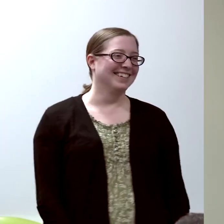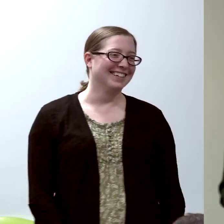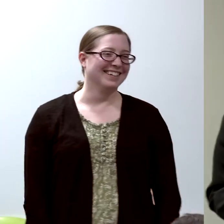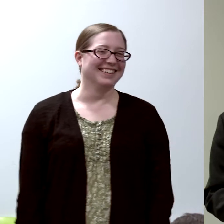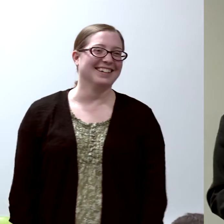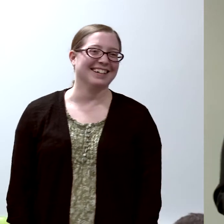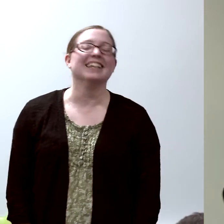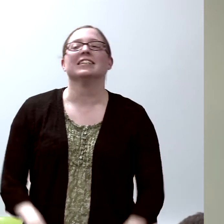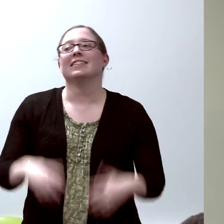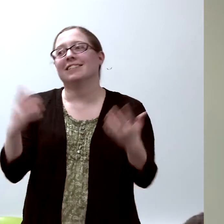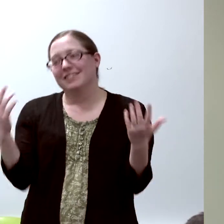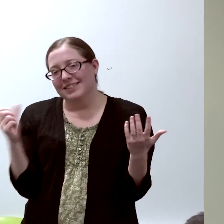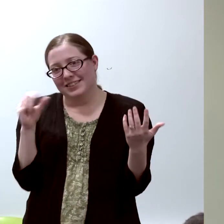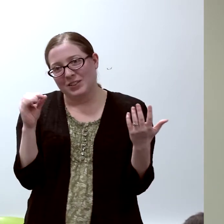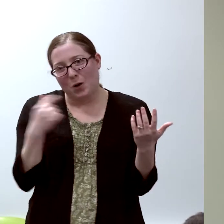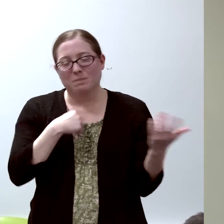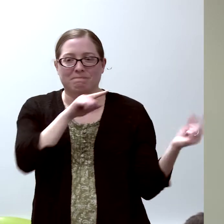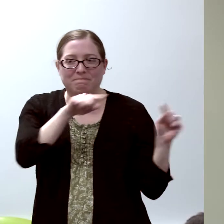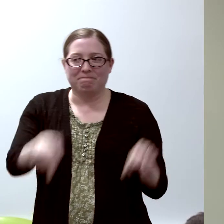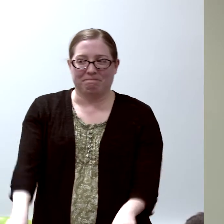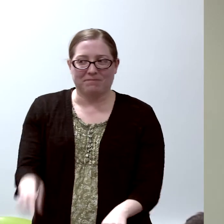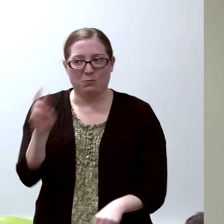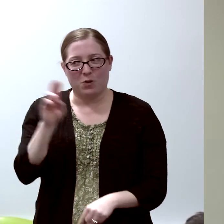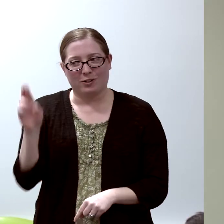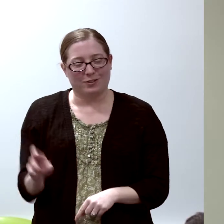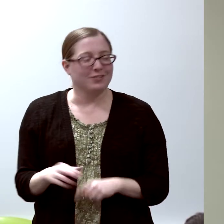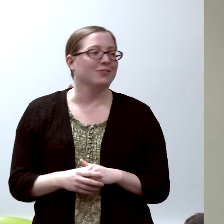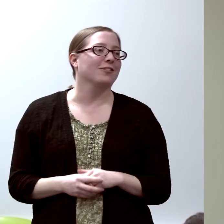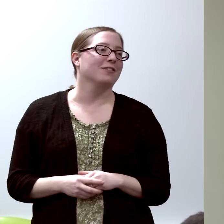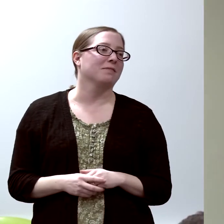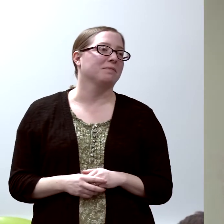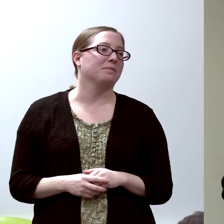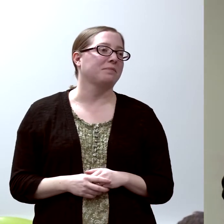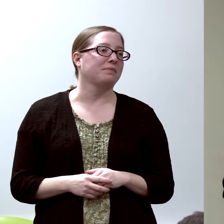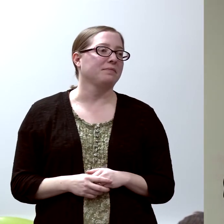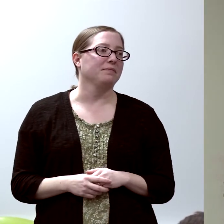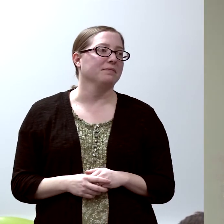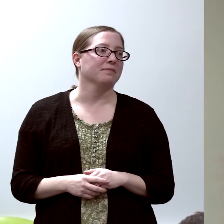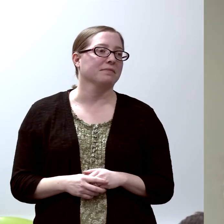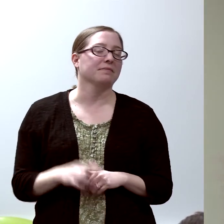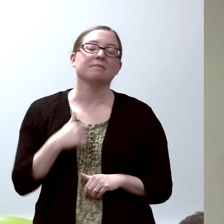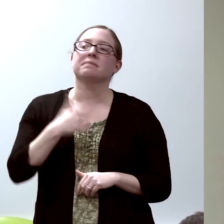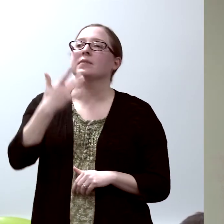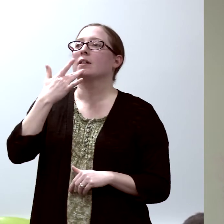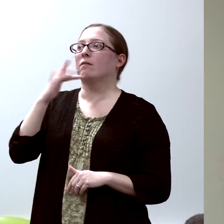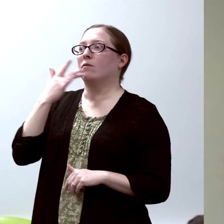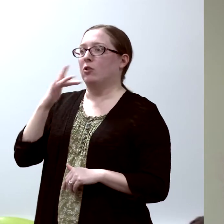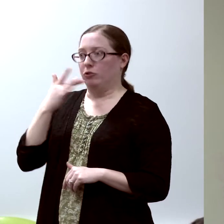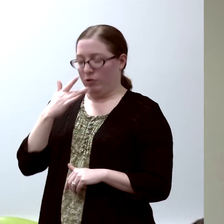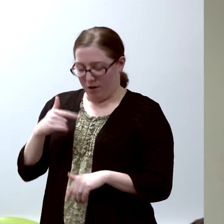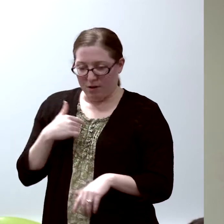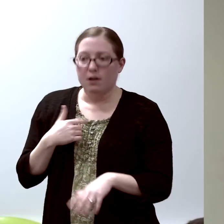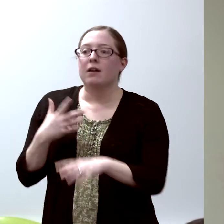So I came here, and I was fortunate enough to have a grant